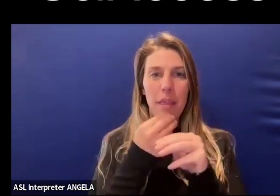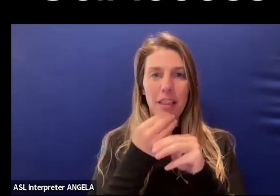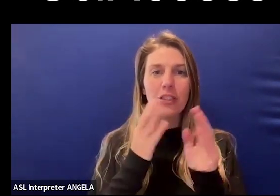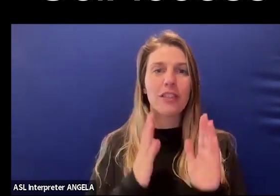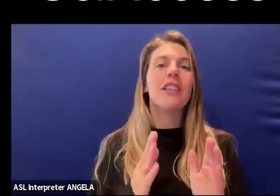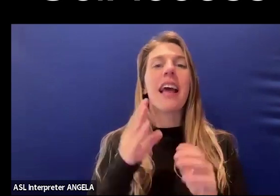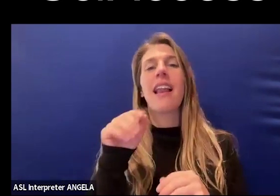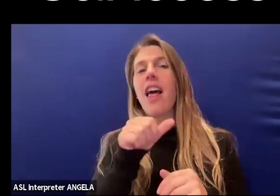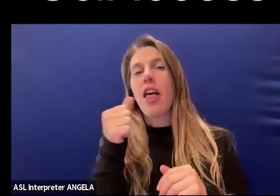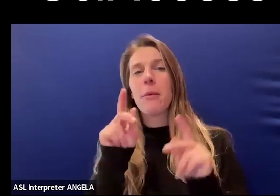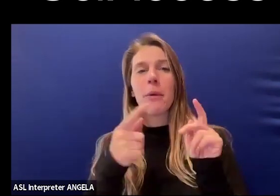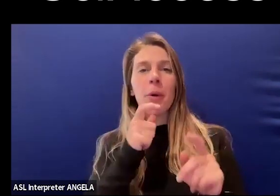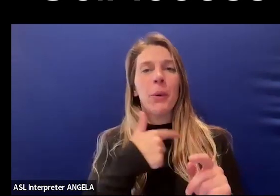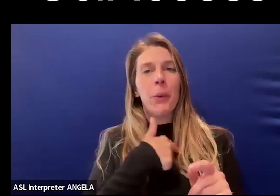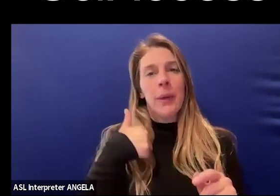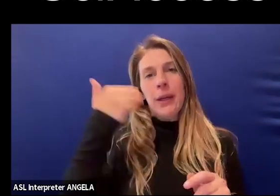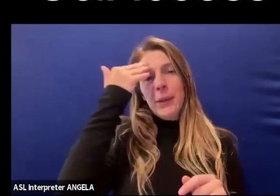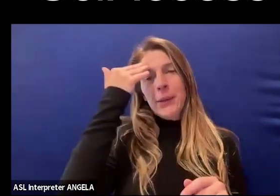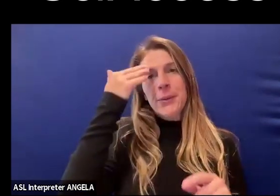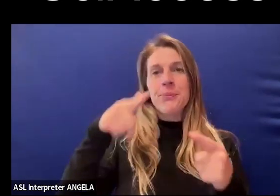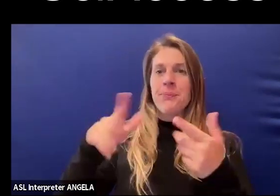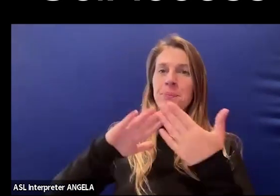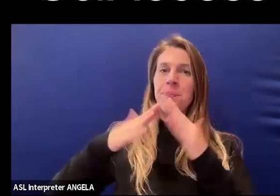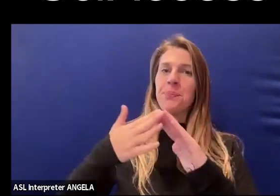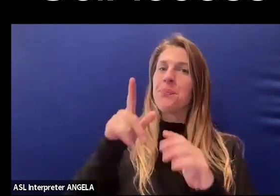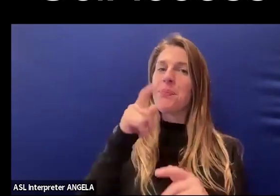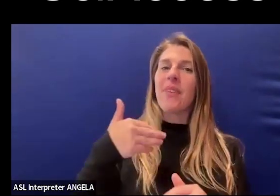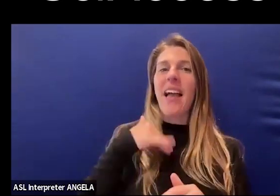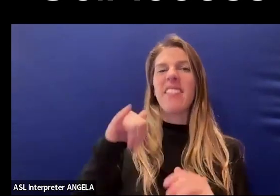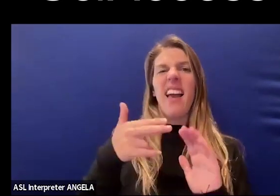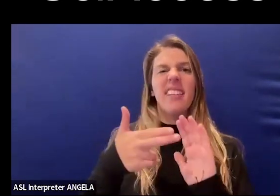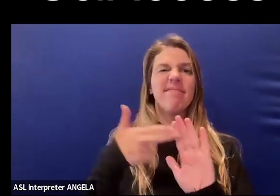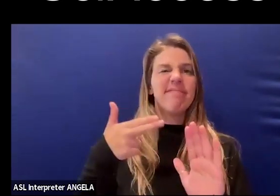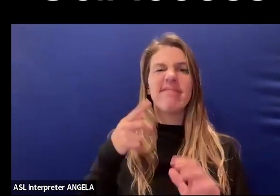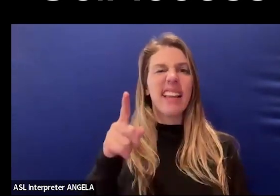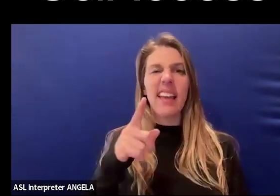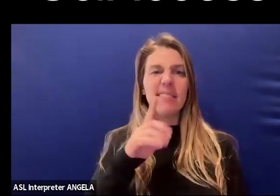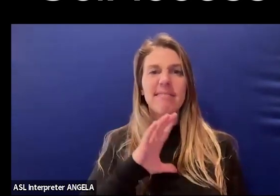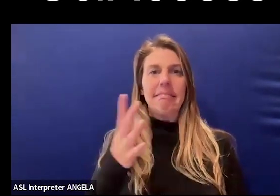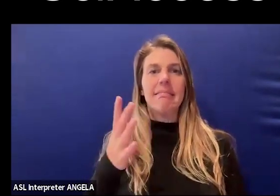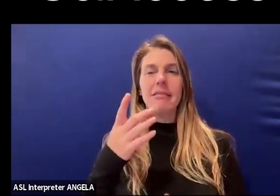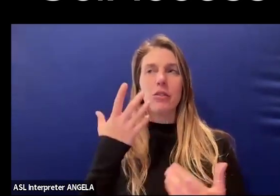and other folks that we know in the community who just, given the stigma don't really want to be out about that.